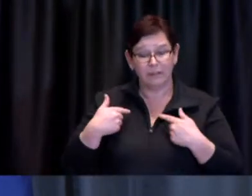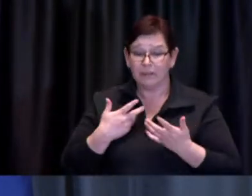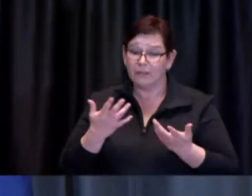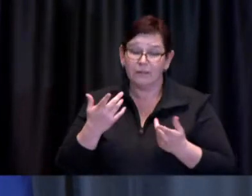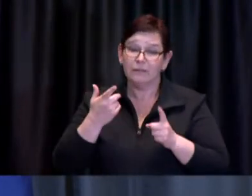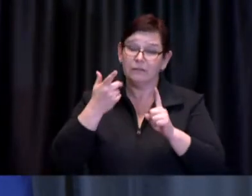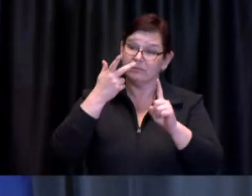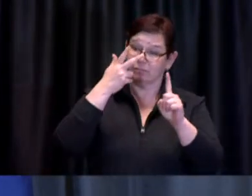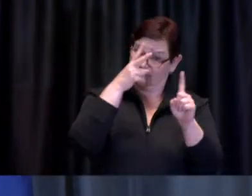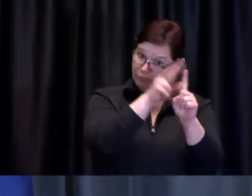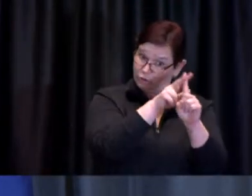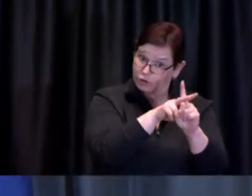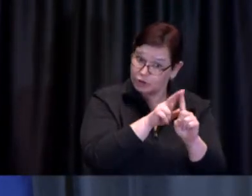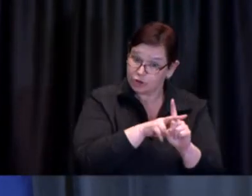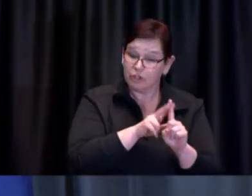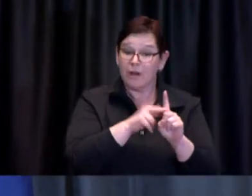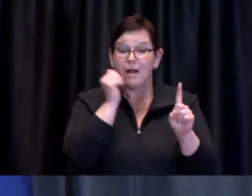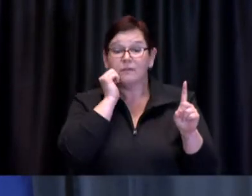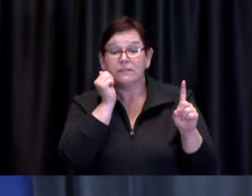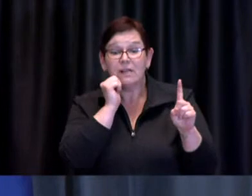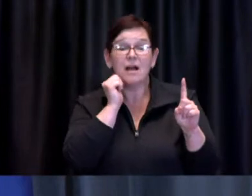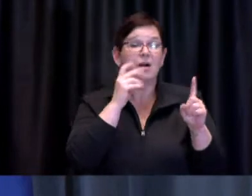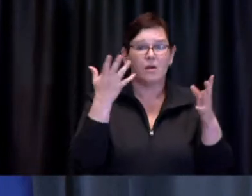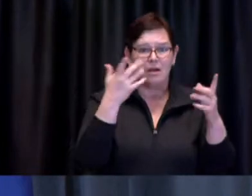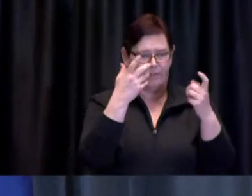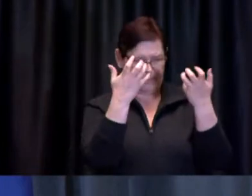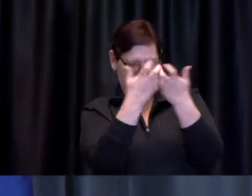with the number of doses of vaccine that are available.